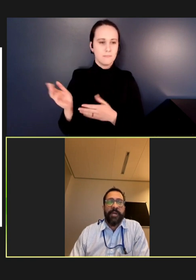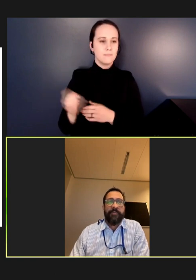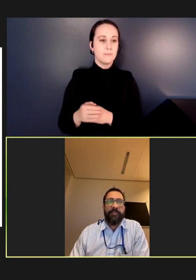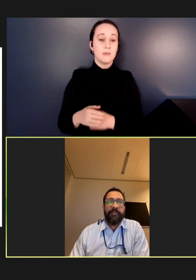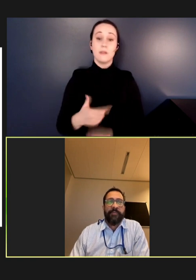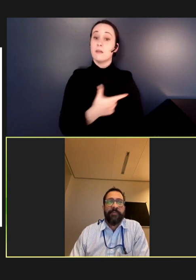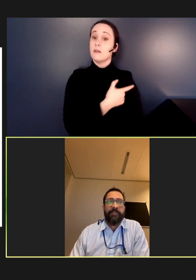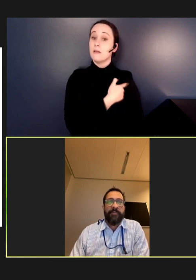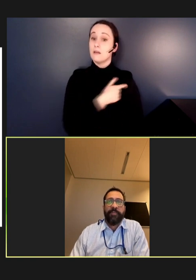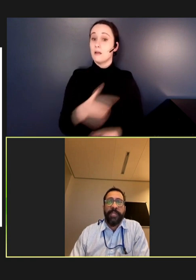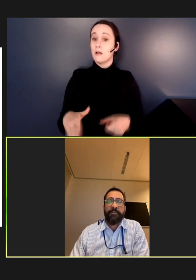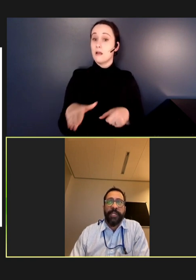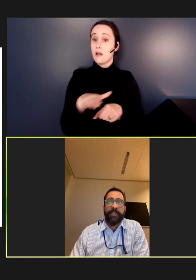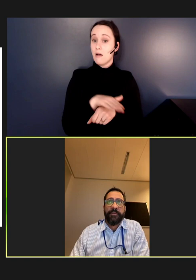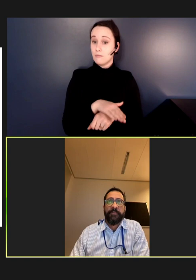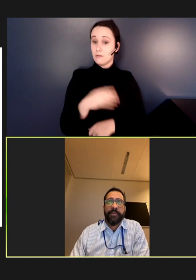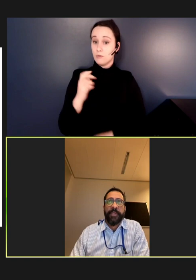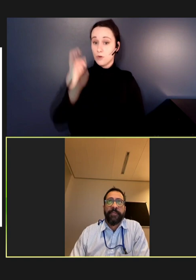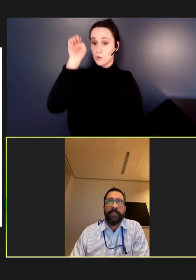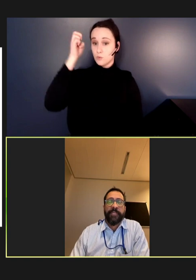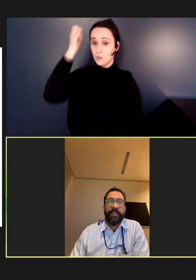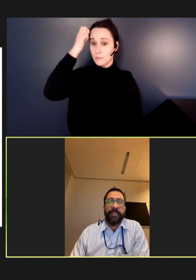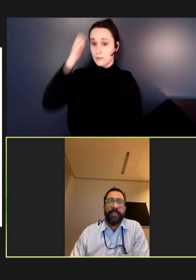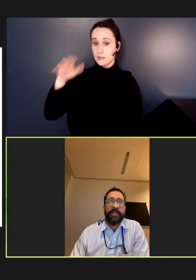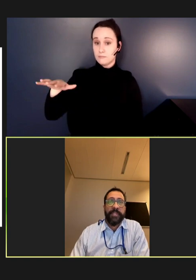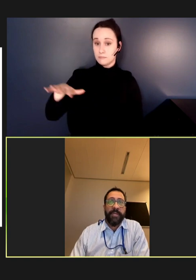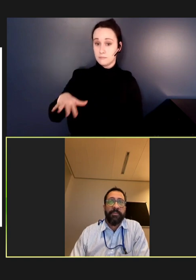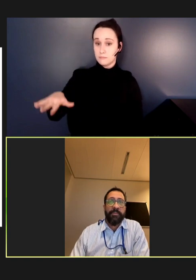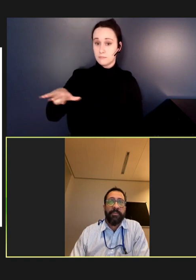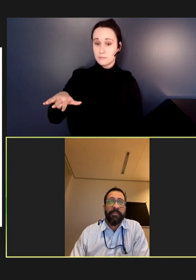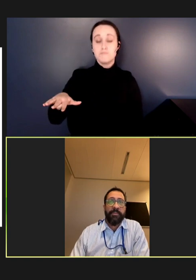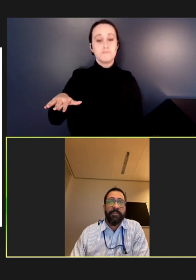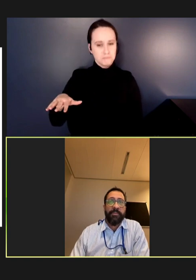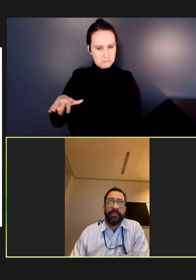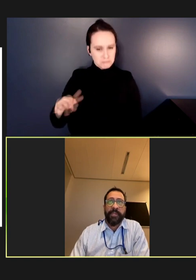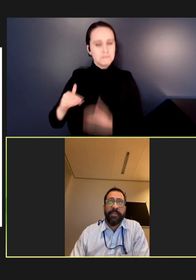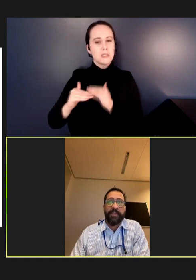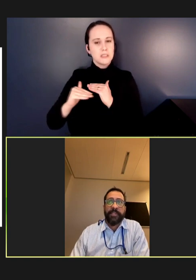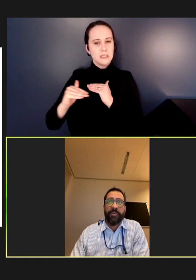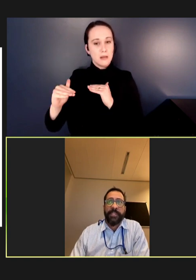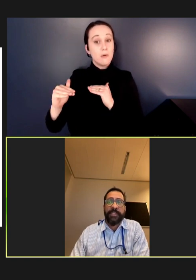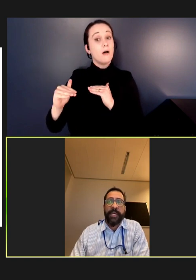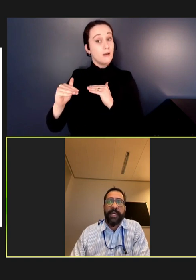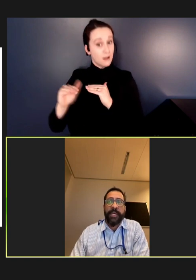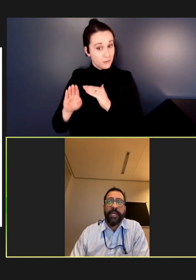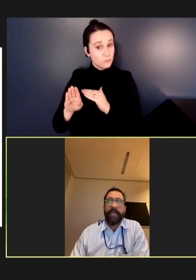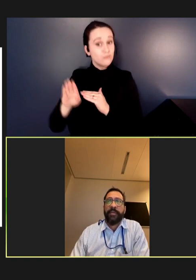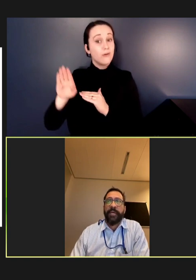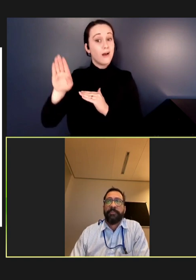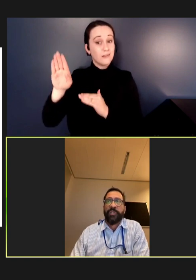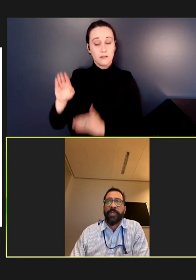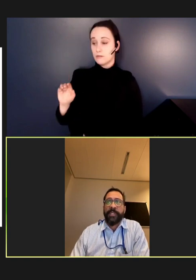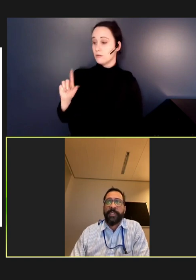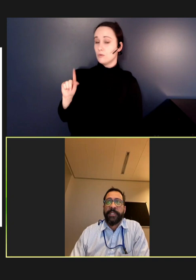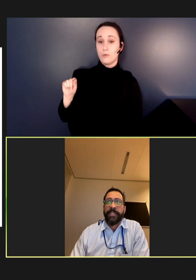coverage in the European region has been stable and rising since 2010 up to 2019,